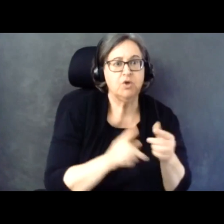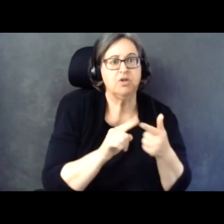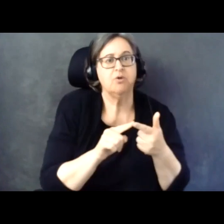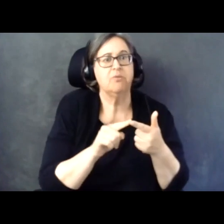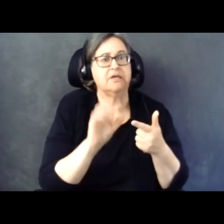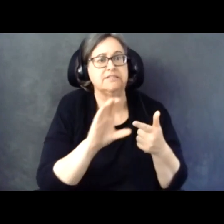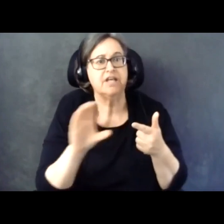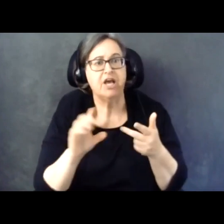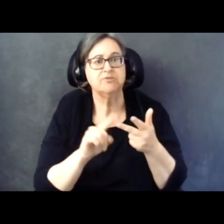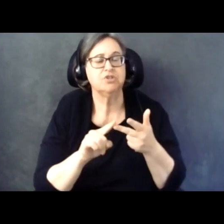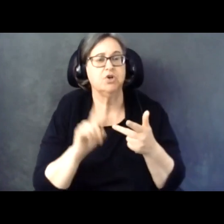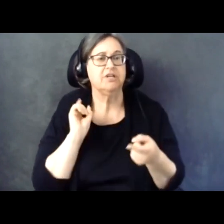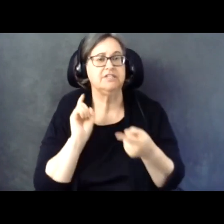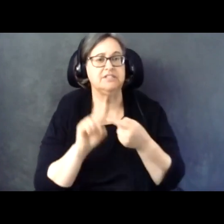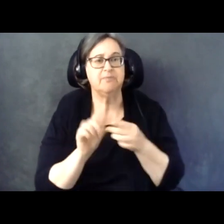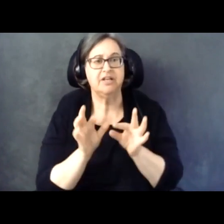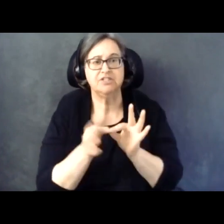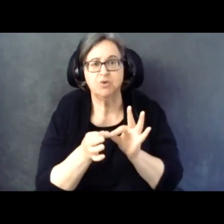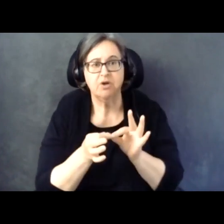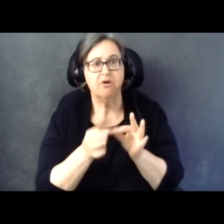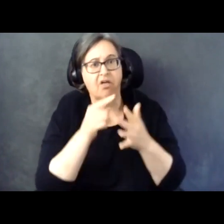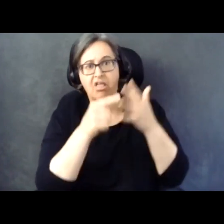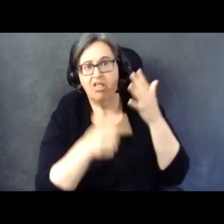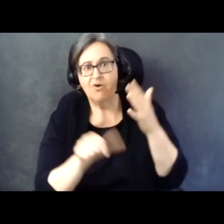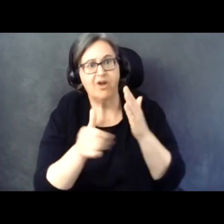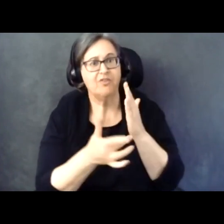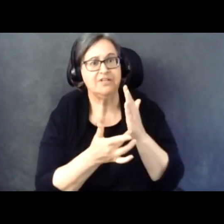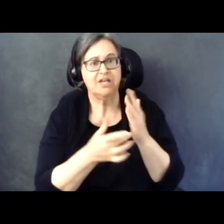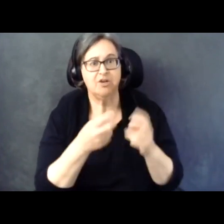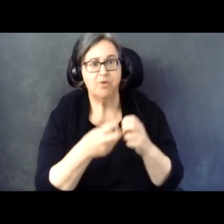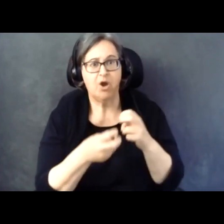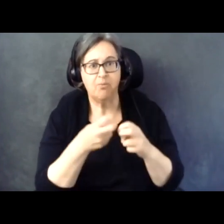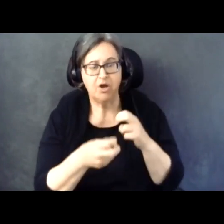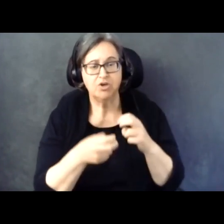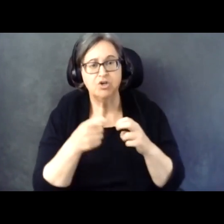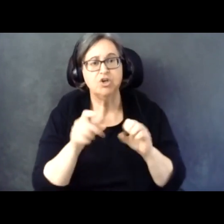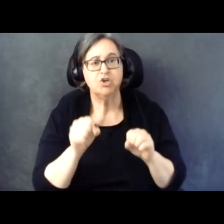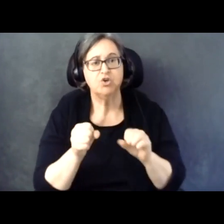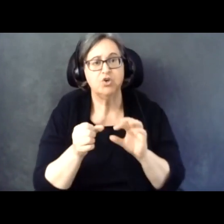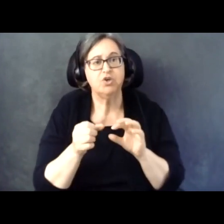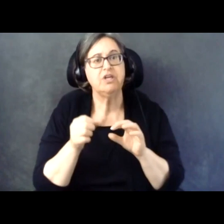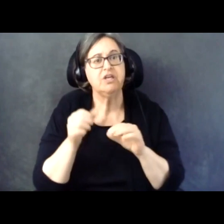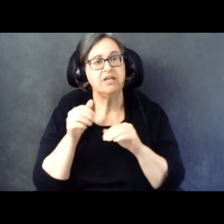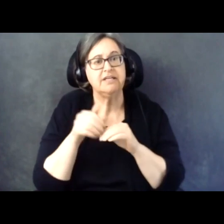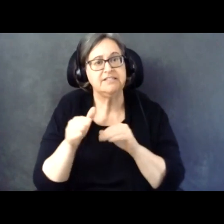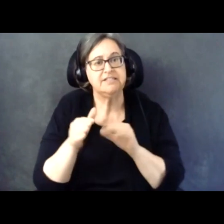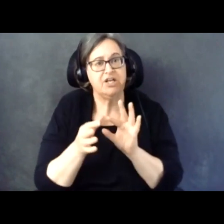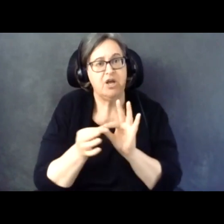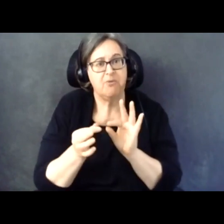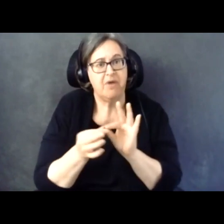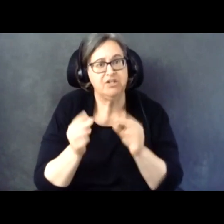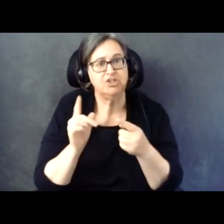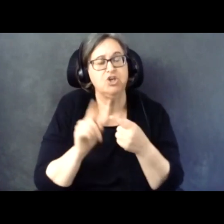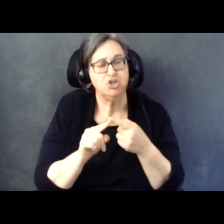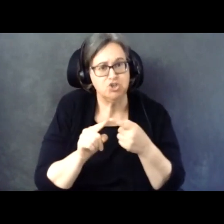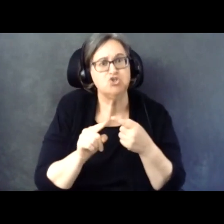or Spanish interpreting or any issues, you can message the panelist in the host using the chat function.